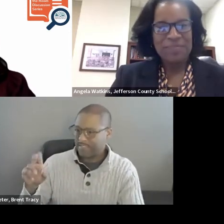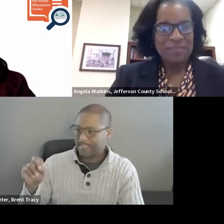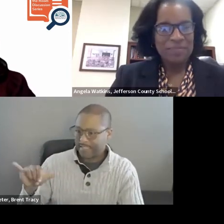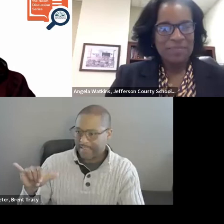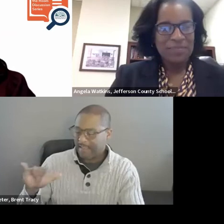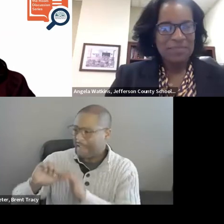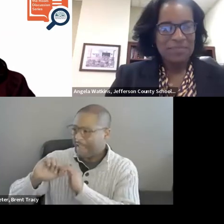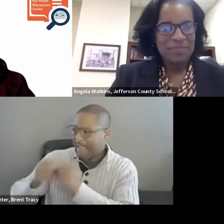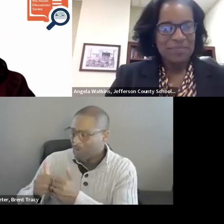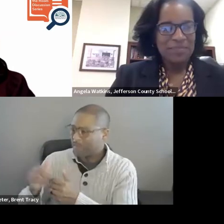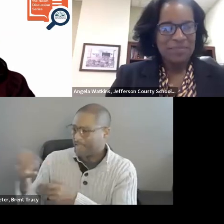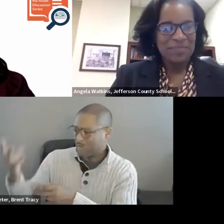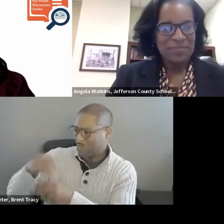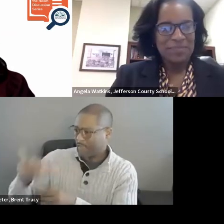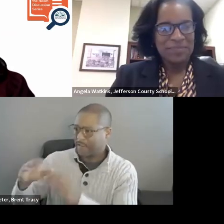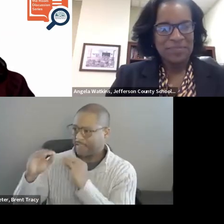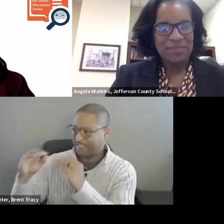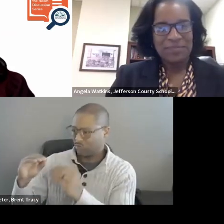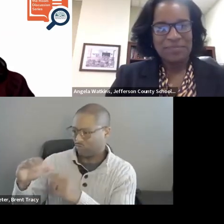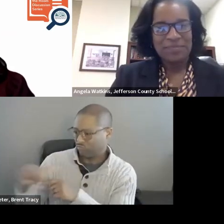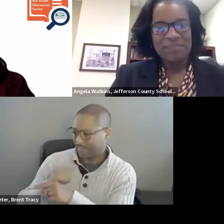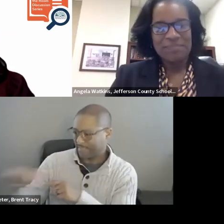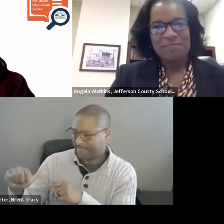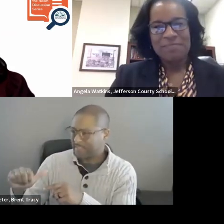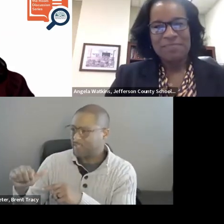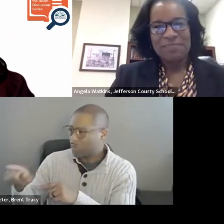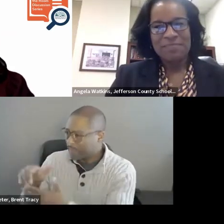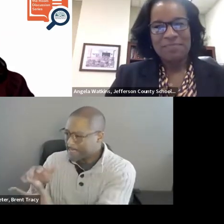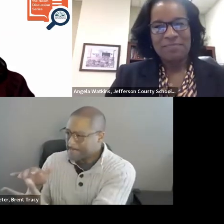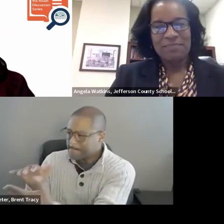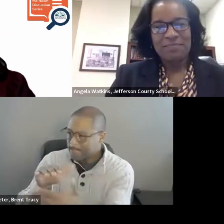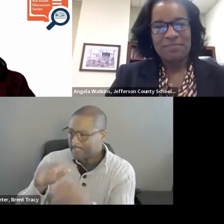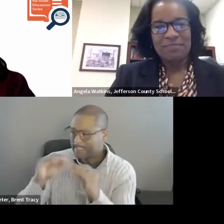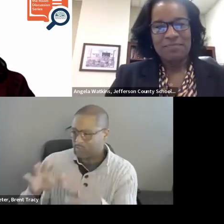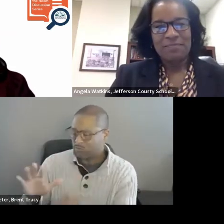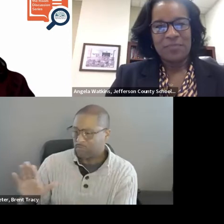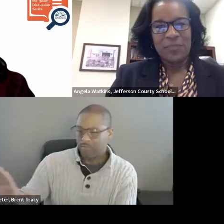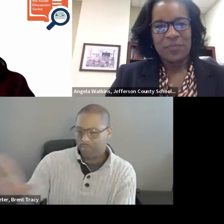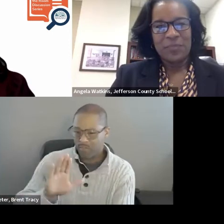What have you learned about teachers needs in your county and how do the coaches go about